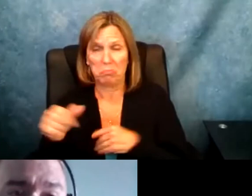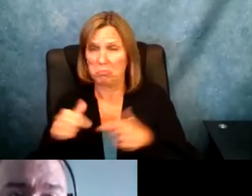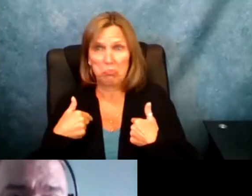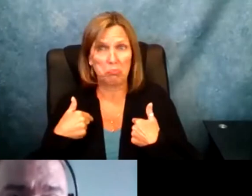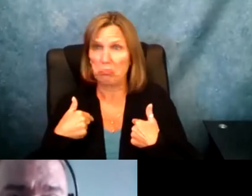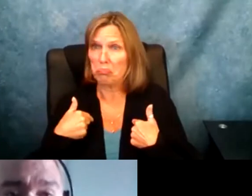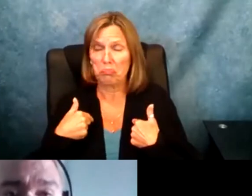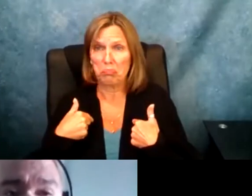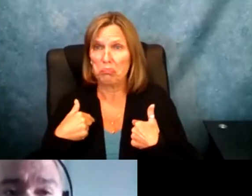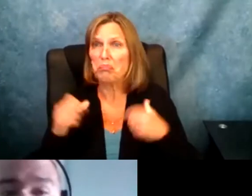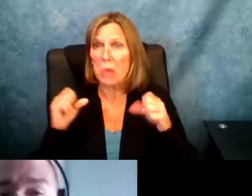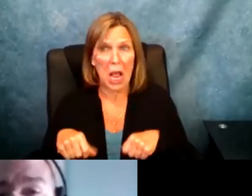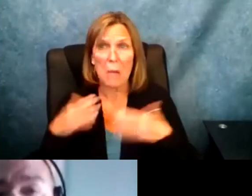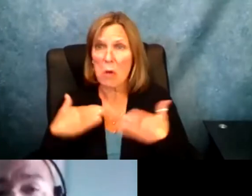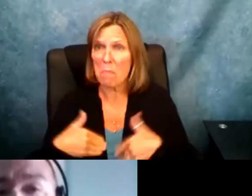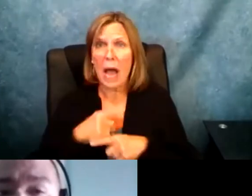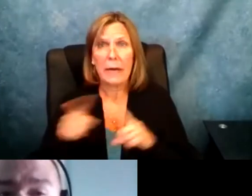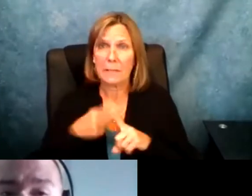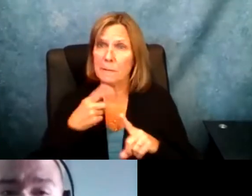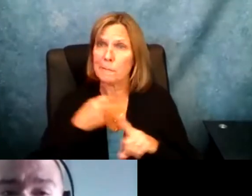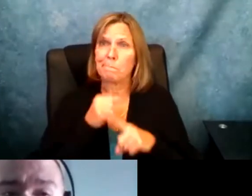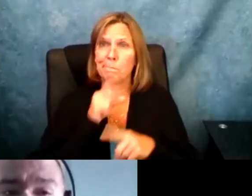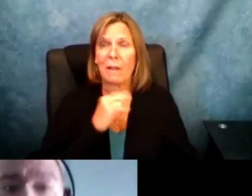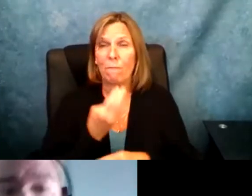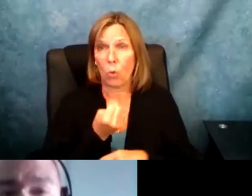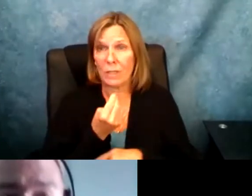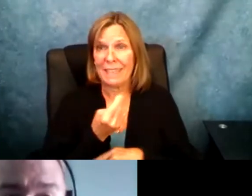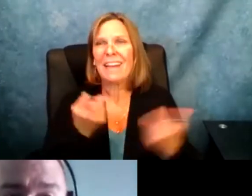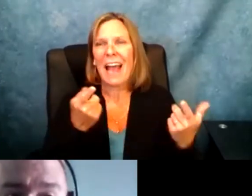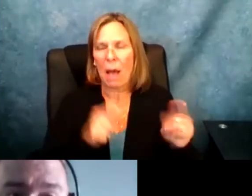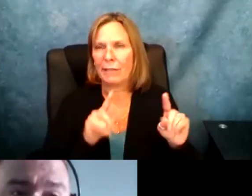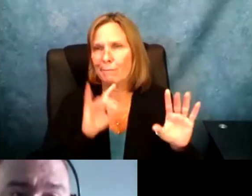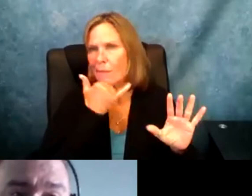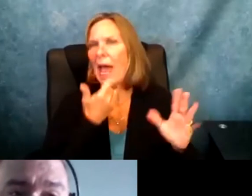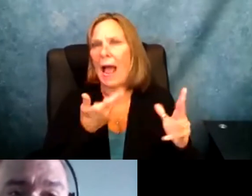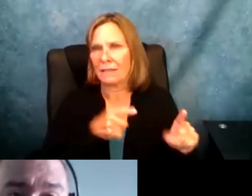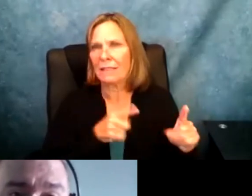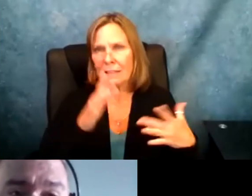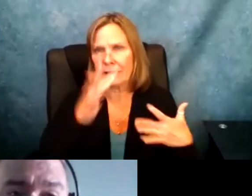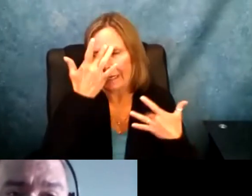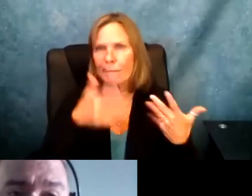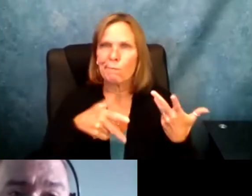a physical disability and I was not disabled when I was born. I was able-bodied and did not have a disability